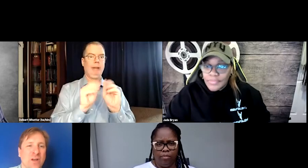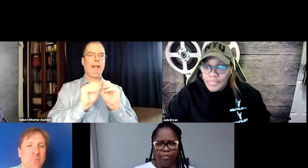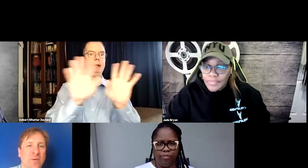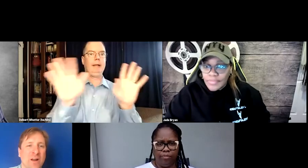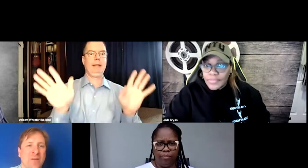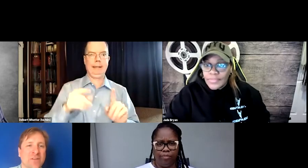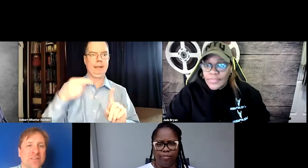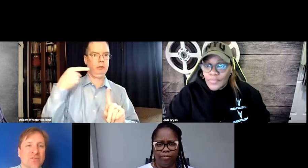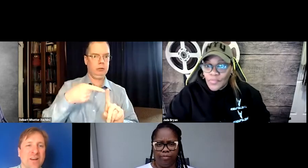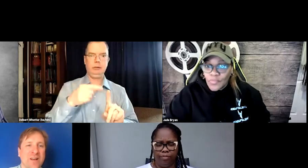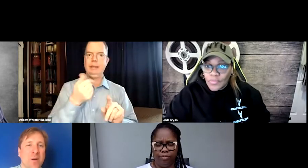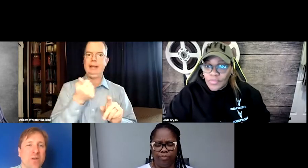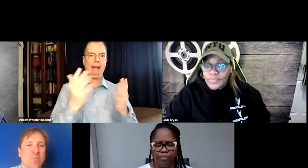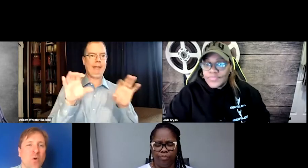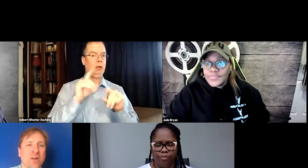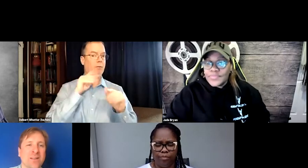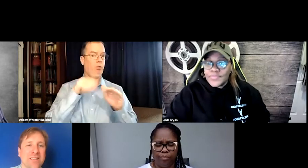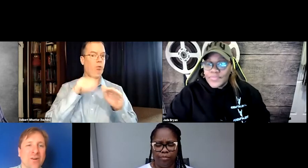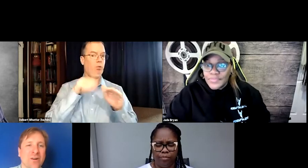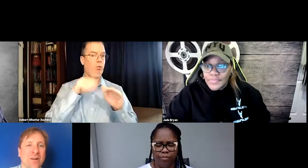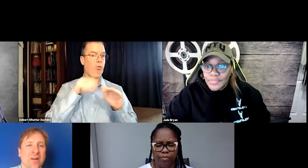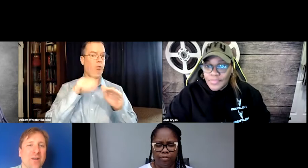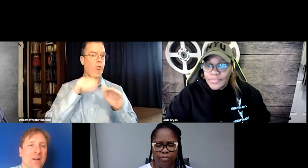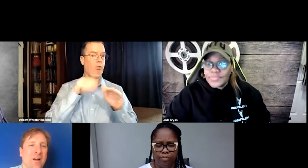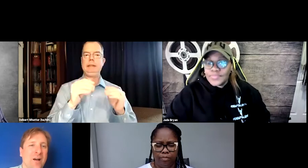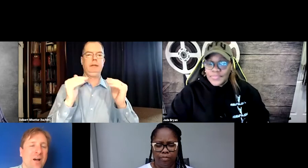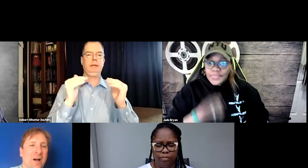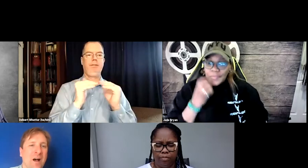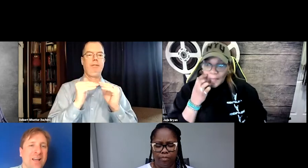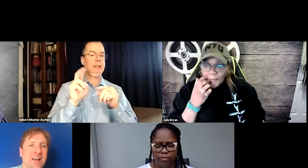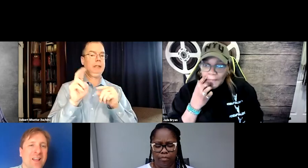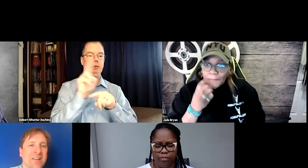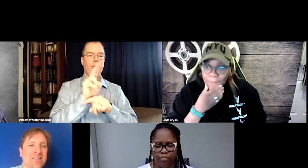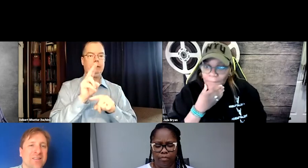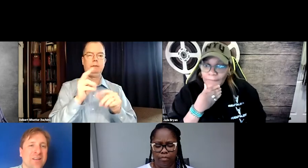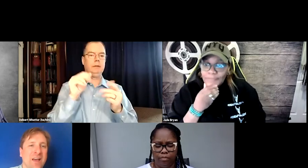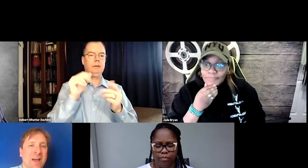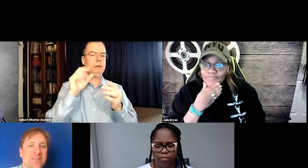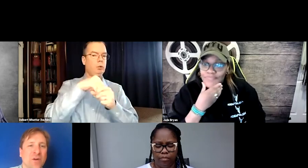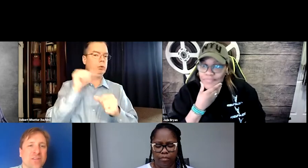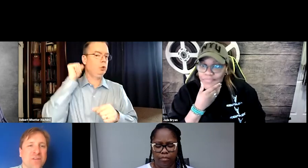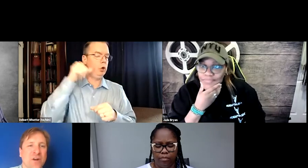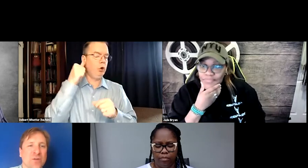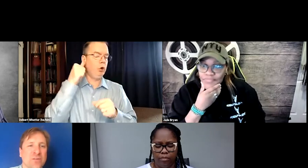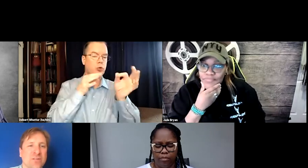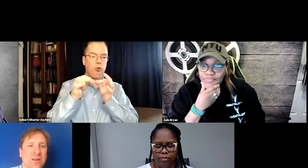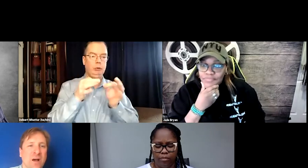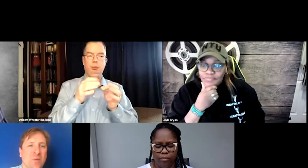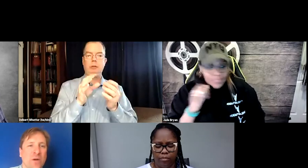with copyright office to try and come up with more clear guidelines as far as fair use,